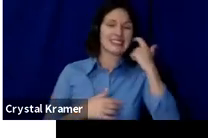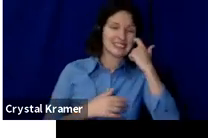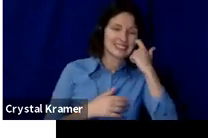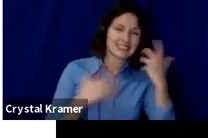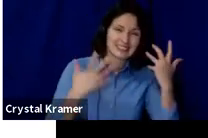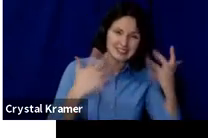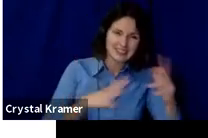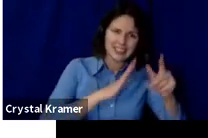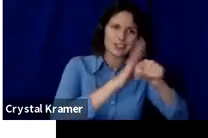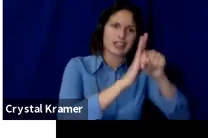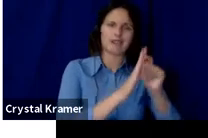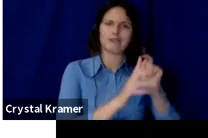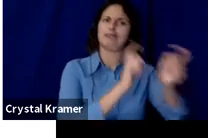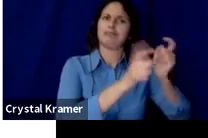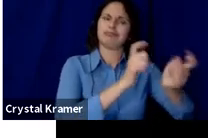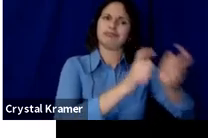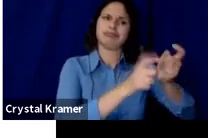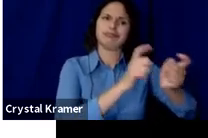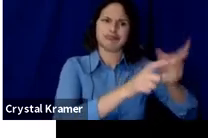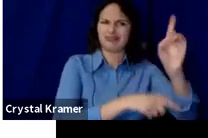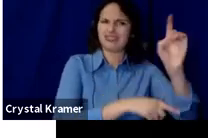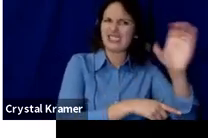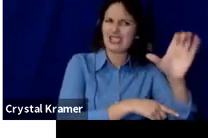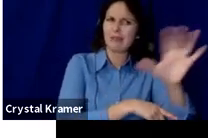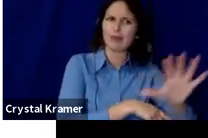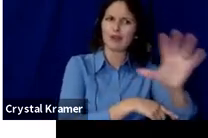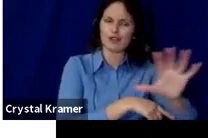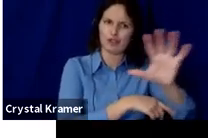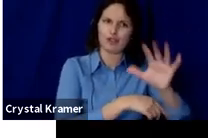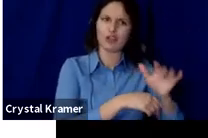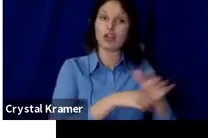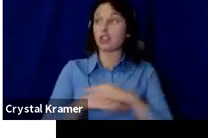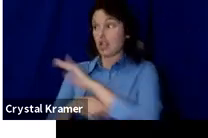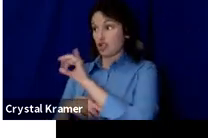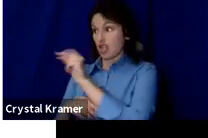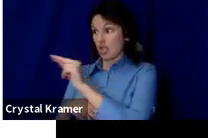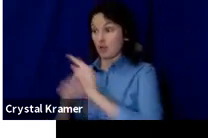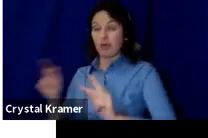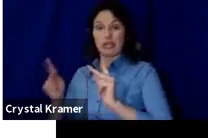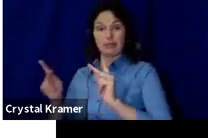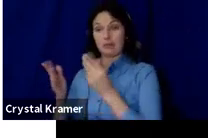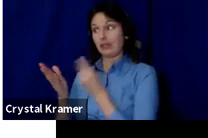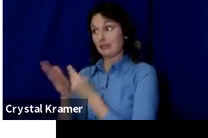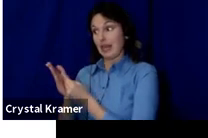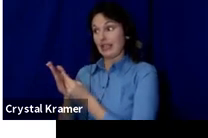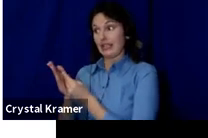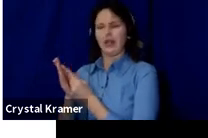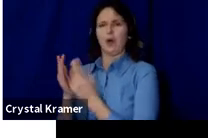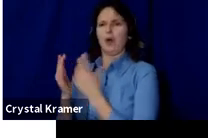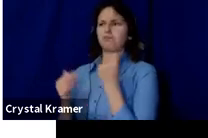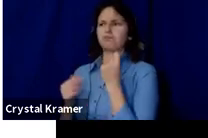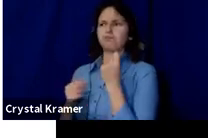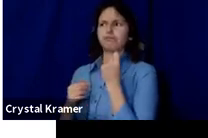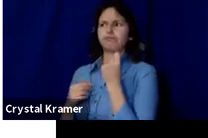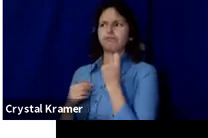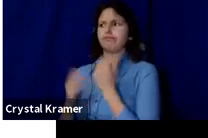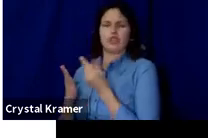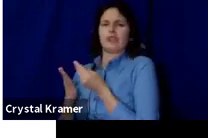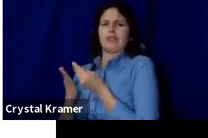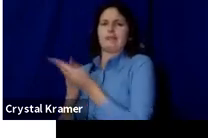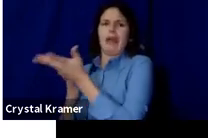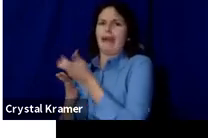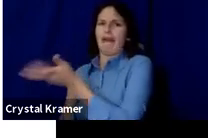generally when people are spending the least, so January is not a great time to run a campaign.